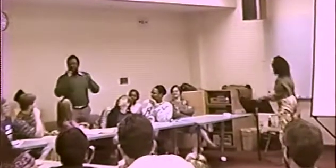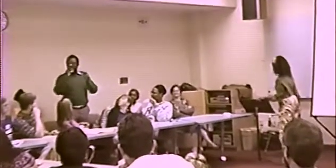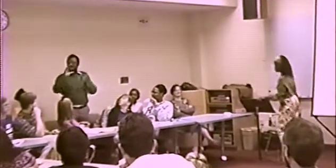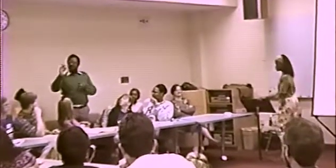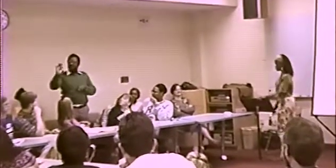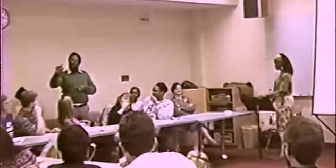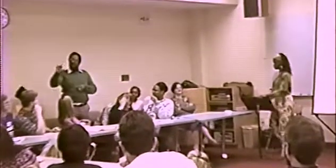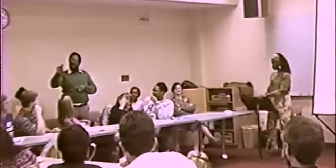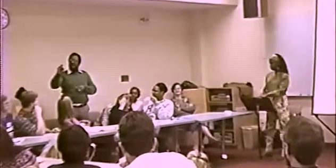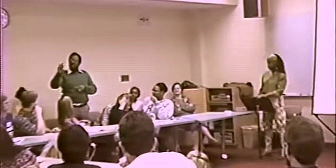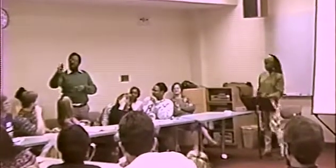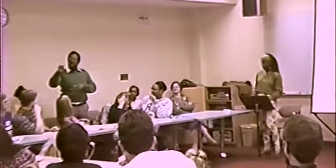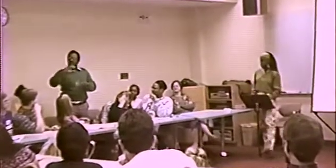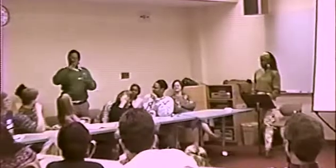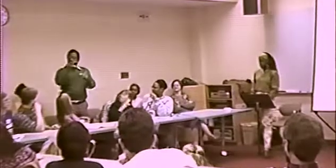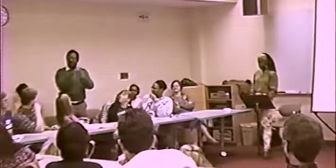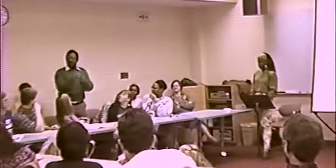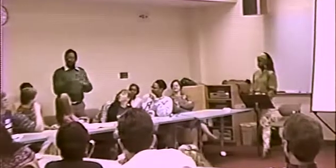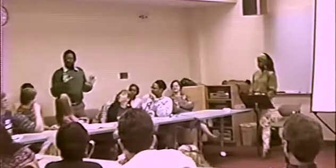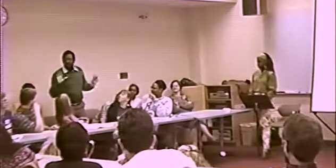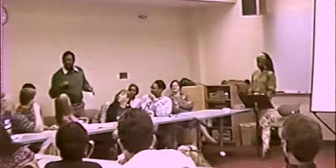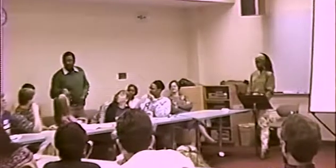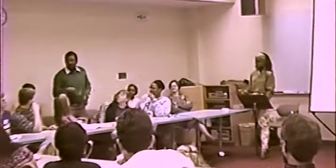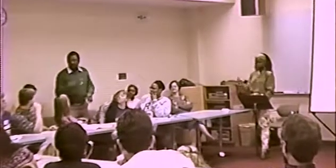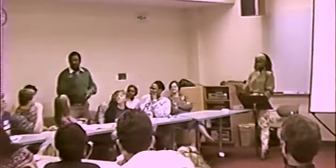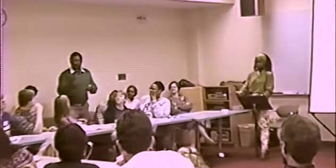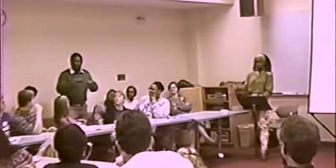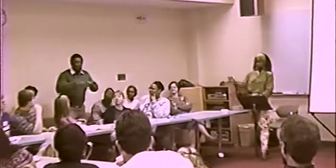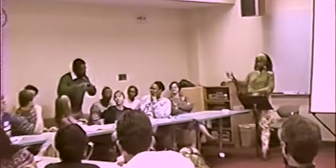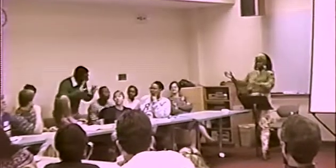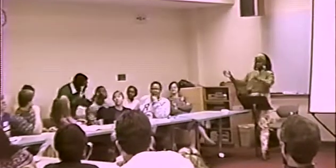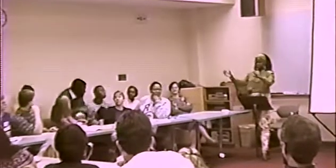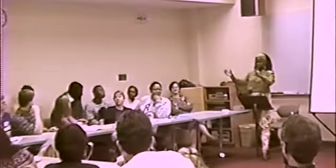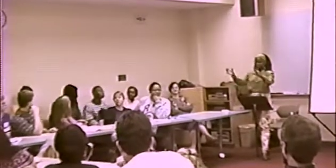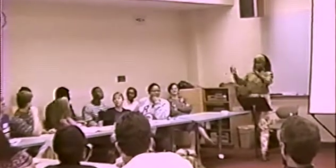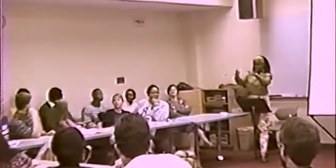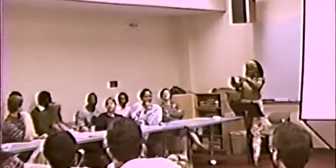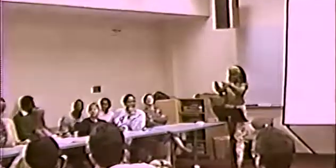AND IT WOULD DEPEND ON WHAT KIND OF FINANCIAL ... YOU'RE IN.